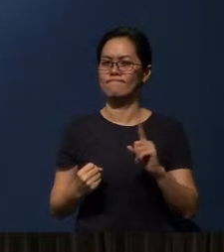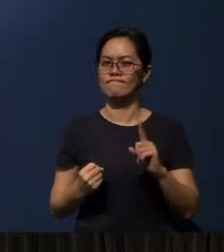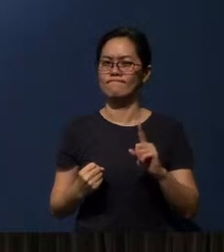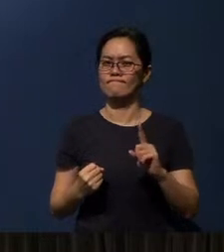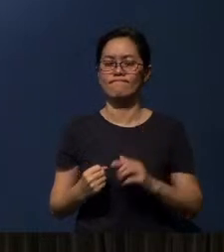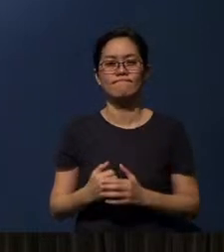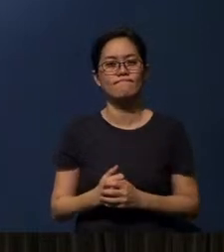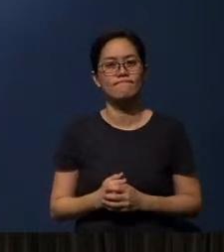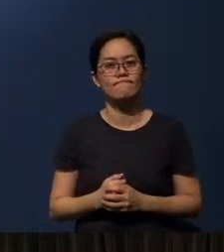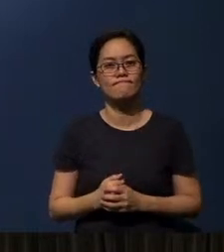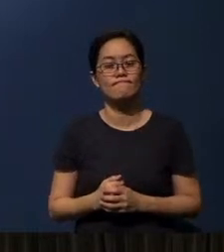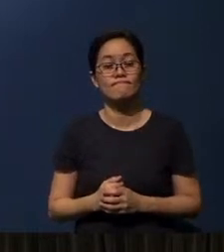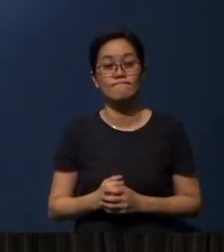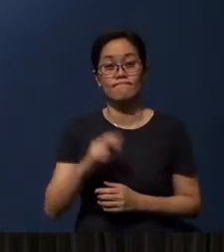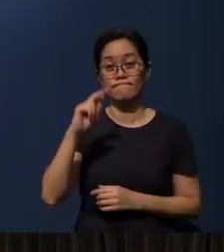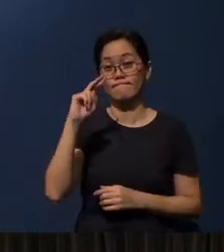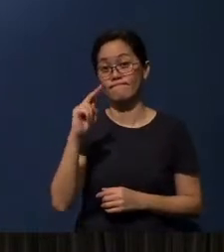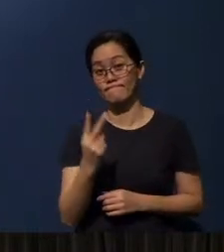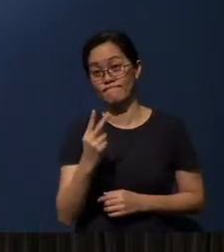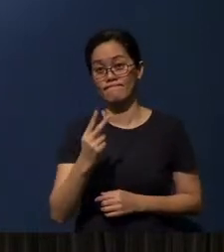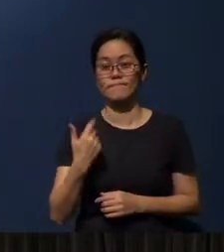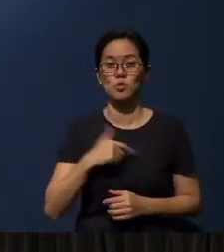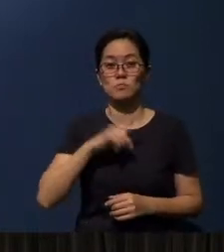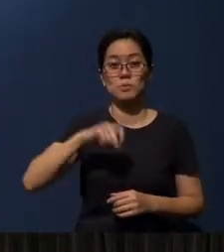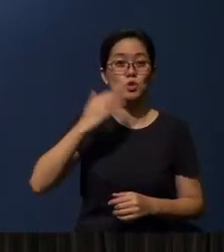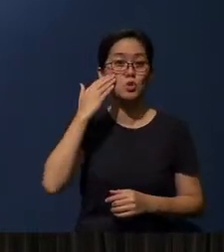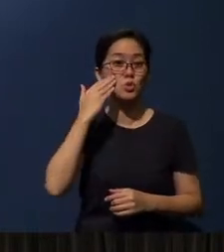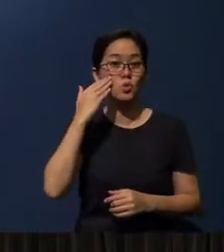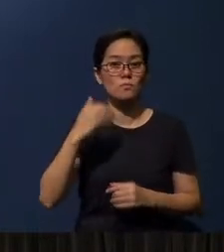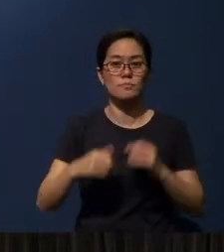Now, the second thing that we need to know about faith is this.